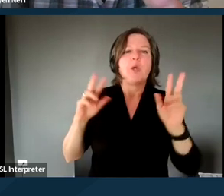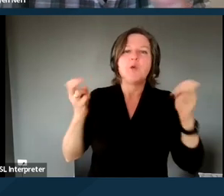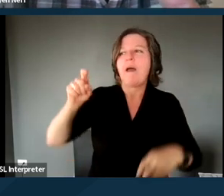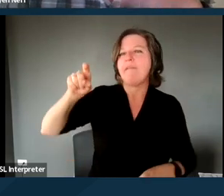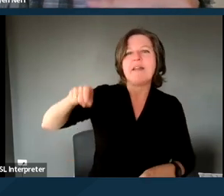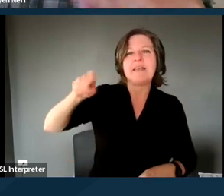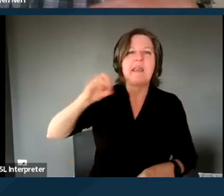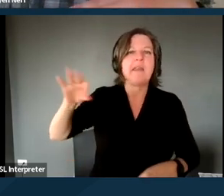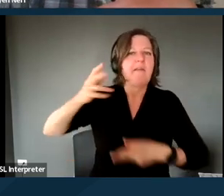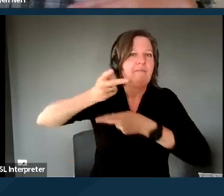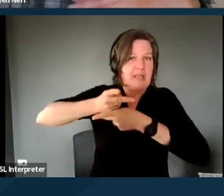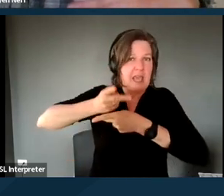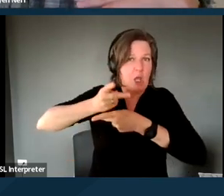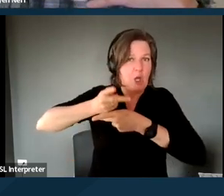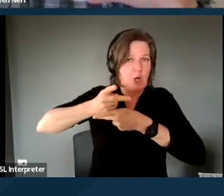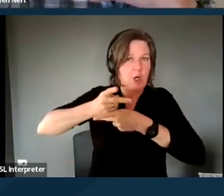that is at the nursing home level,